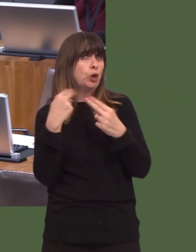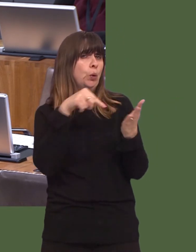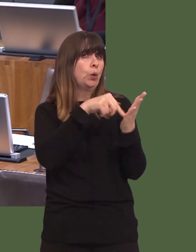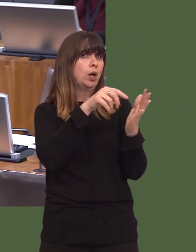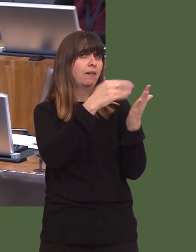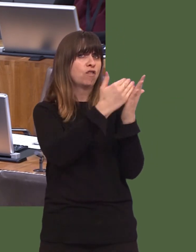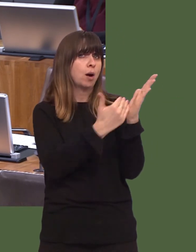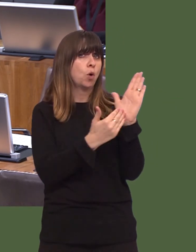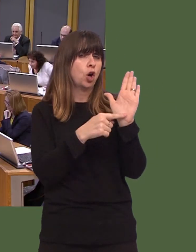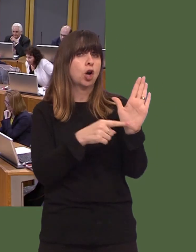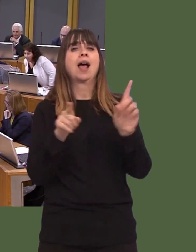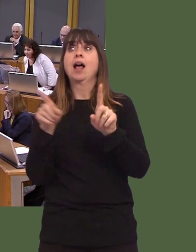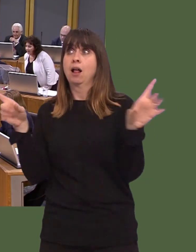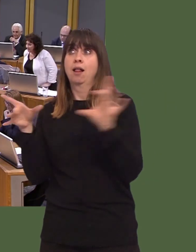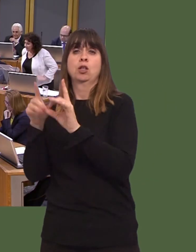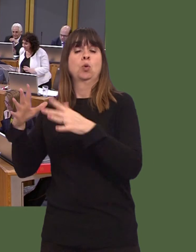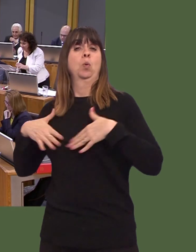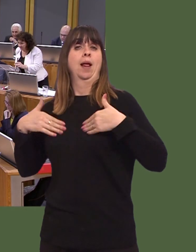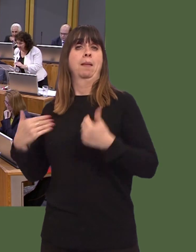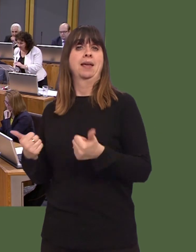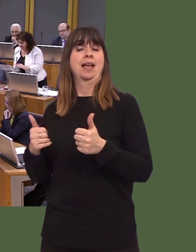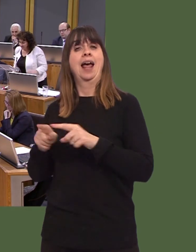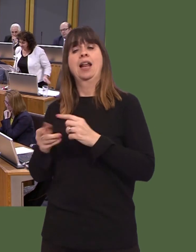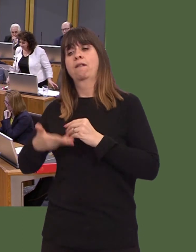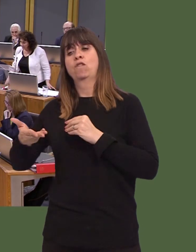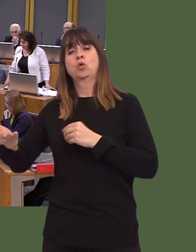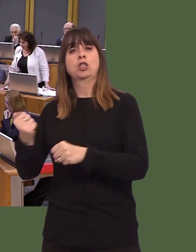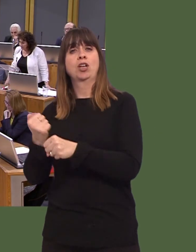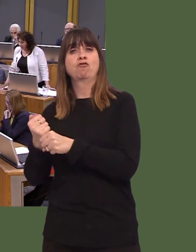of the Well-being of Future Generations (Wales) Act 2015. Caroline Jones: Thank you, First Minister, for that answer.